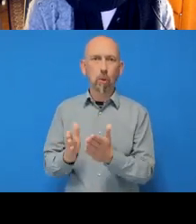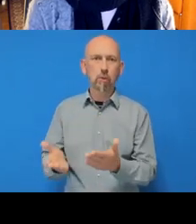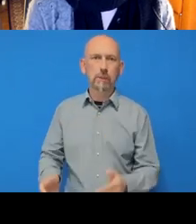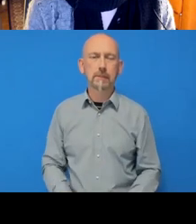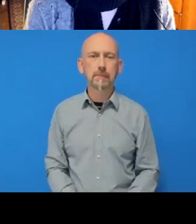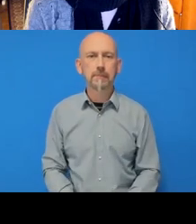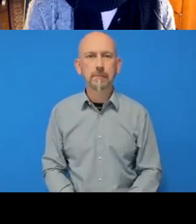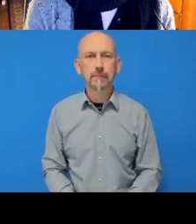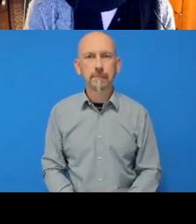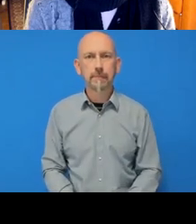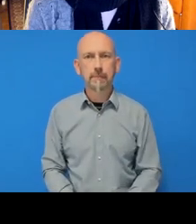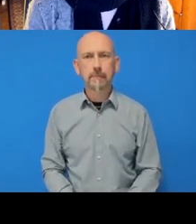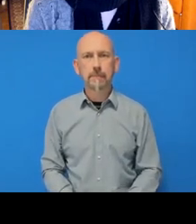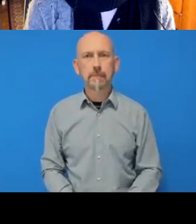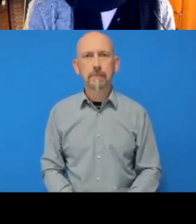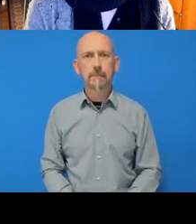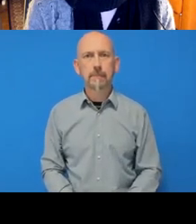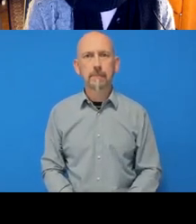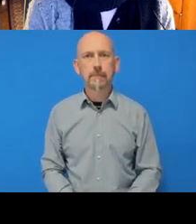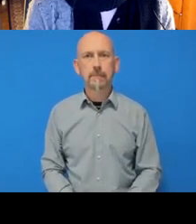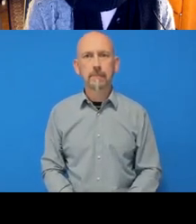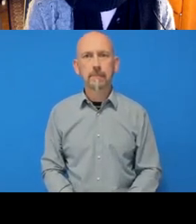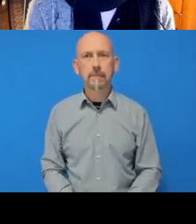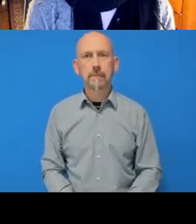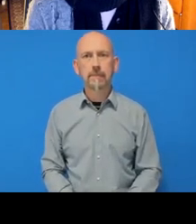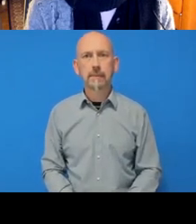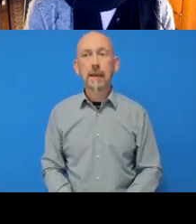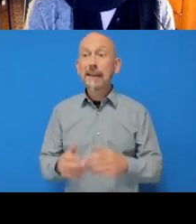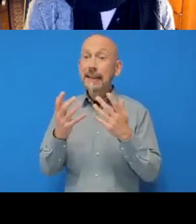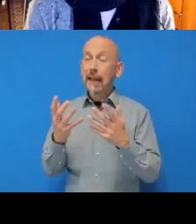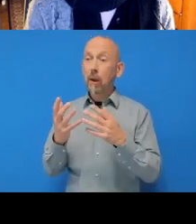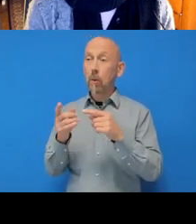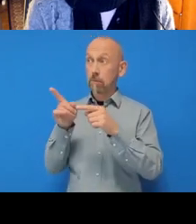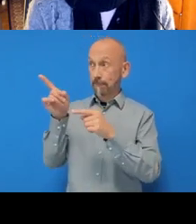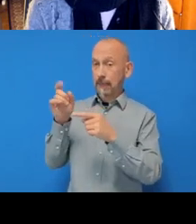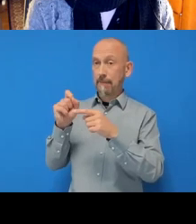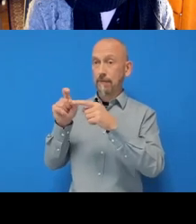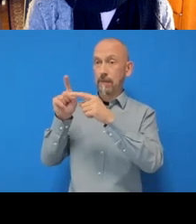And then what I need to do is click on this little arrow next to the ‘Code’ in green